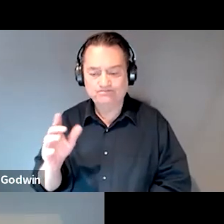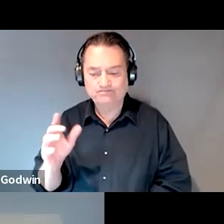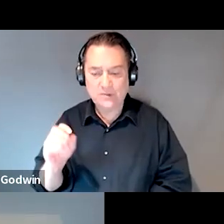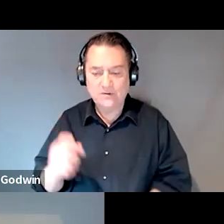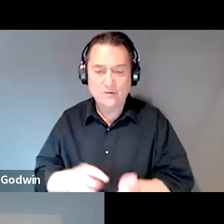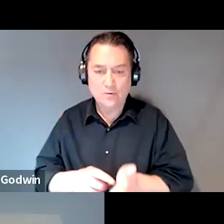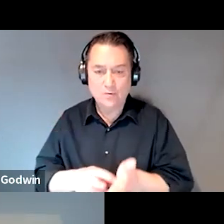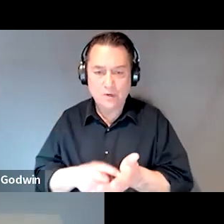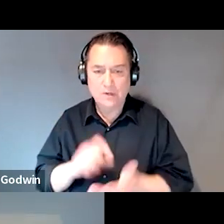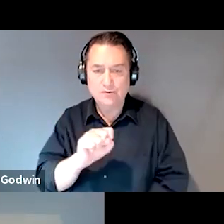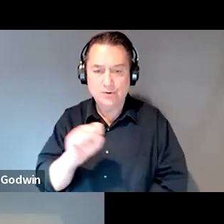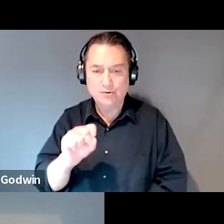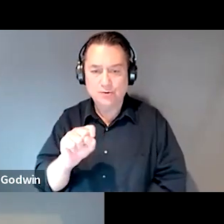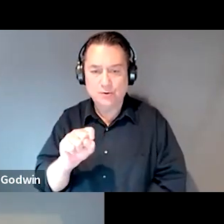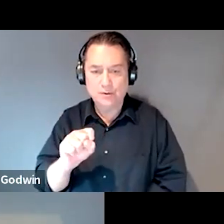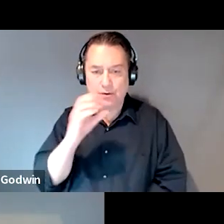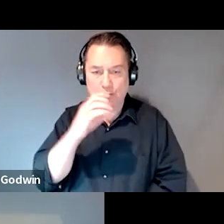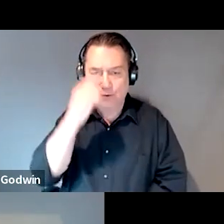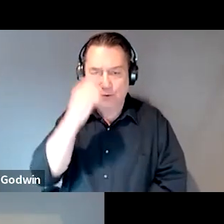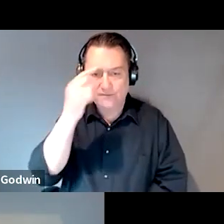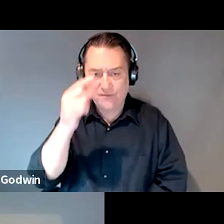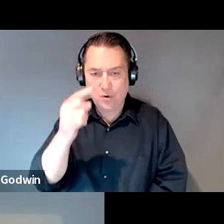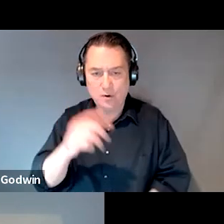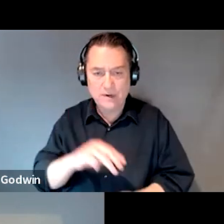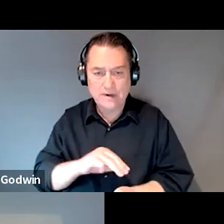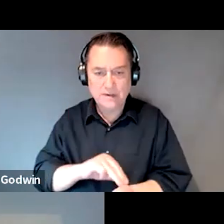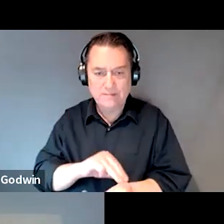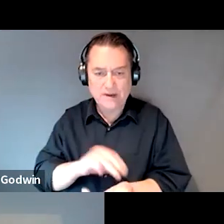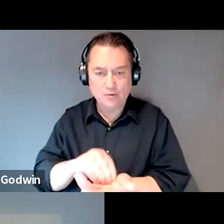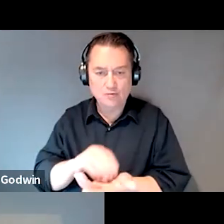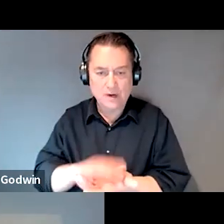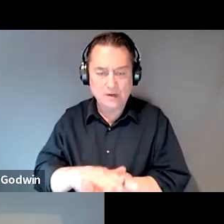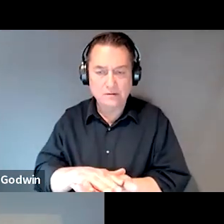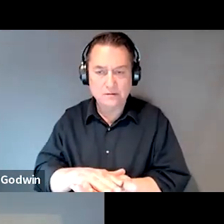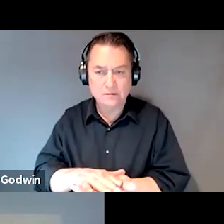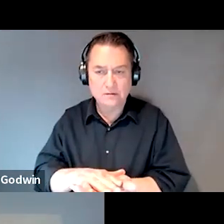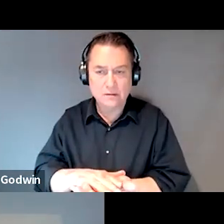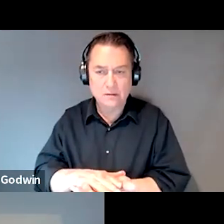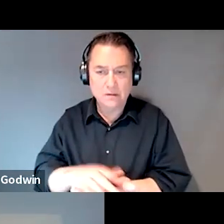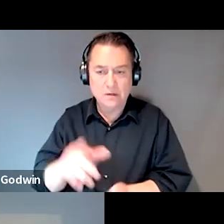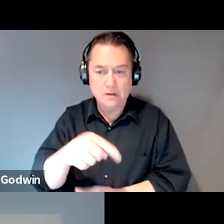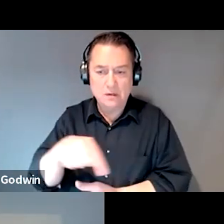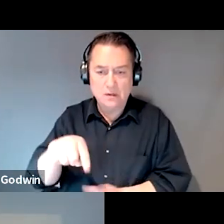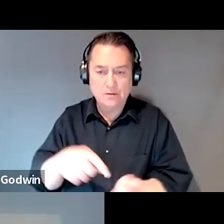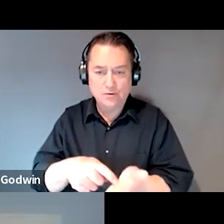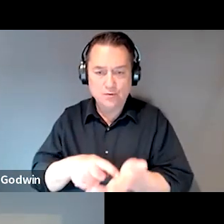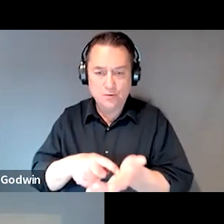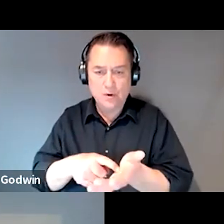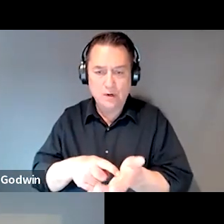that social security is looking for in the medical records and that those requirements are perhaps more extensive